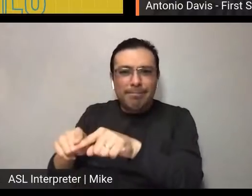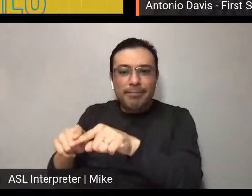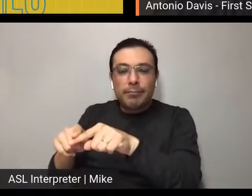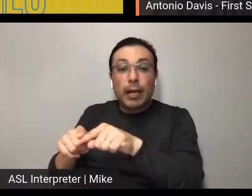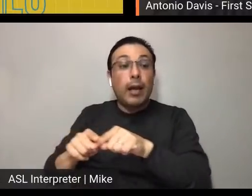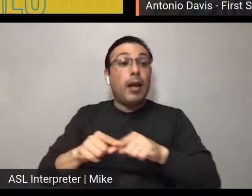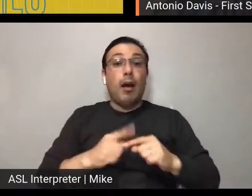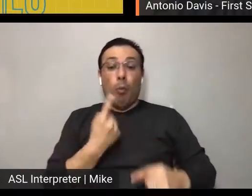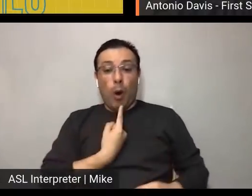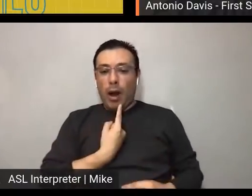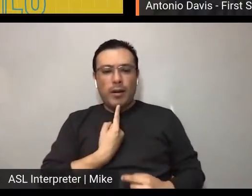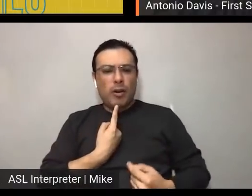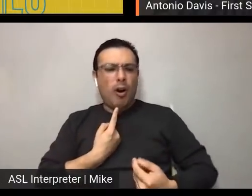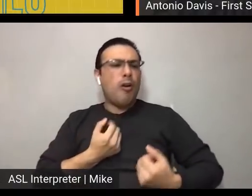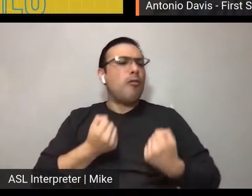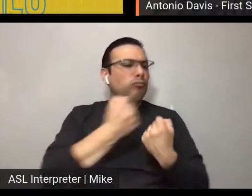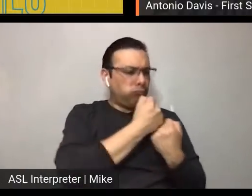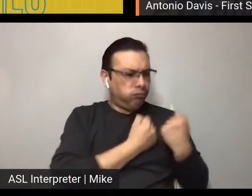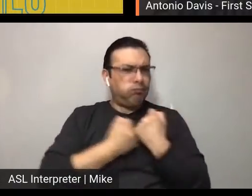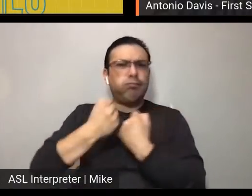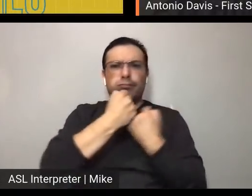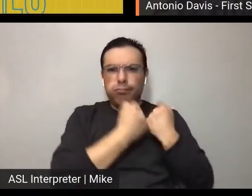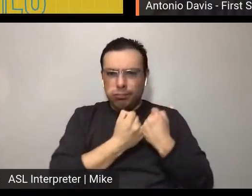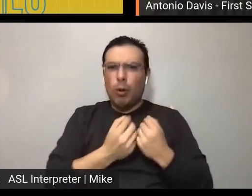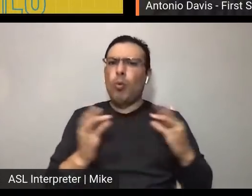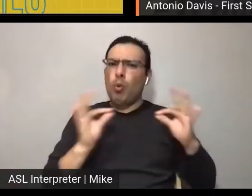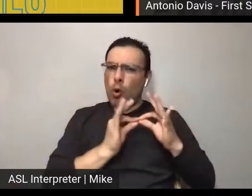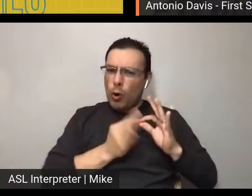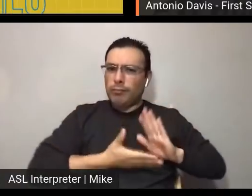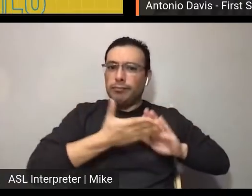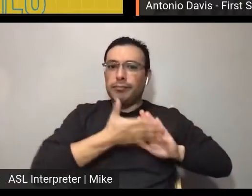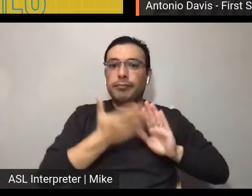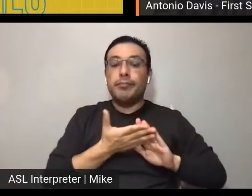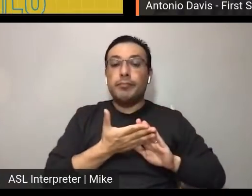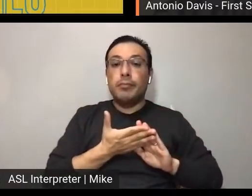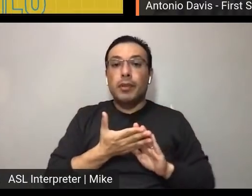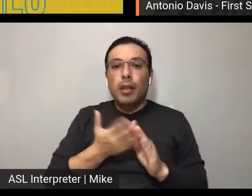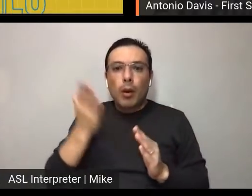it's your content's heartbeat. Be experiential; it's your organization's